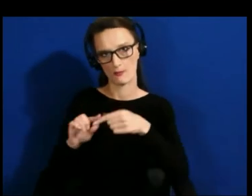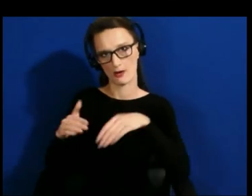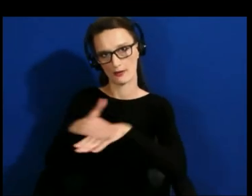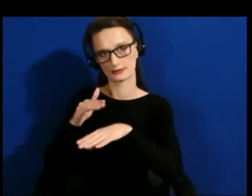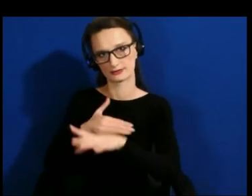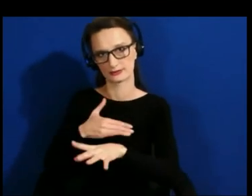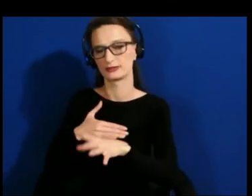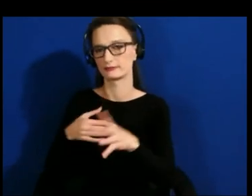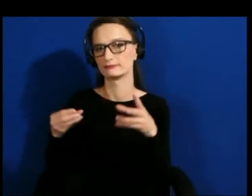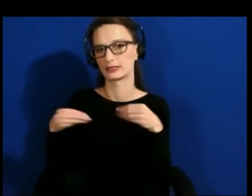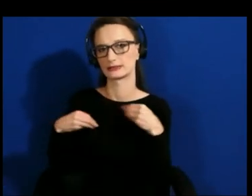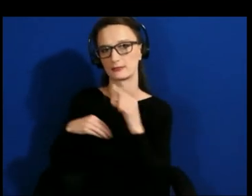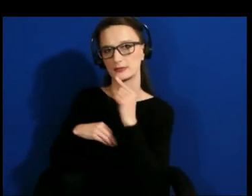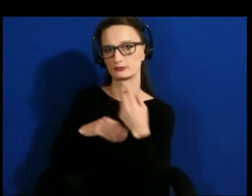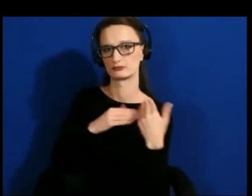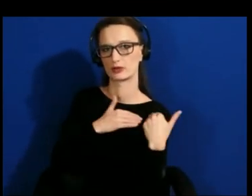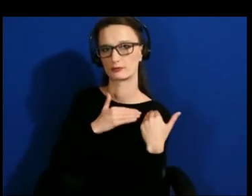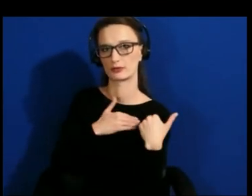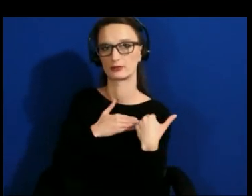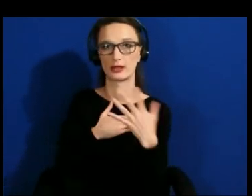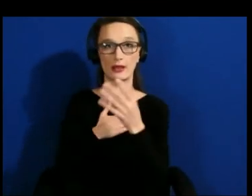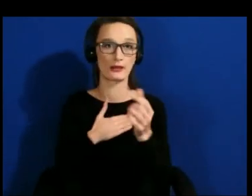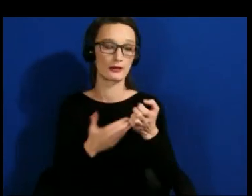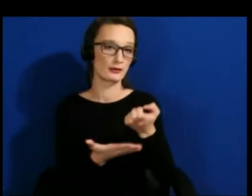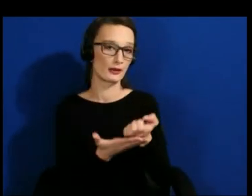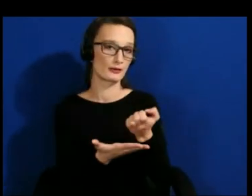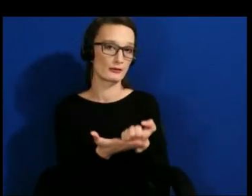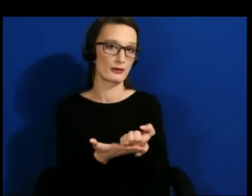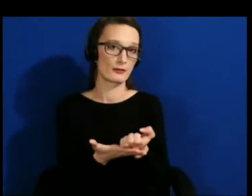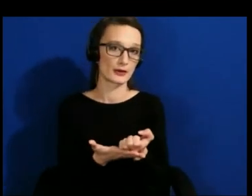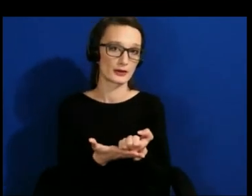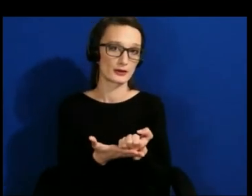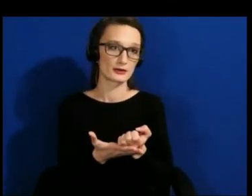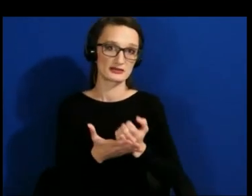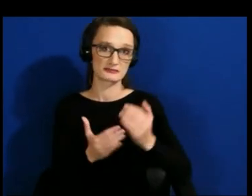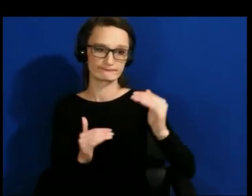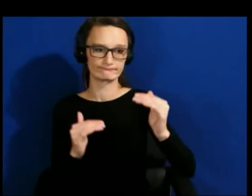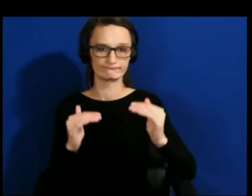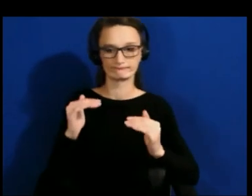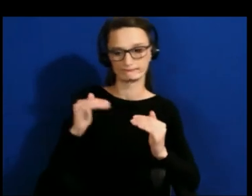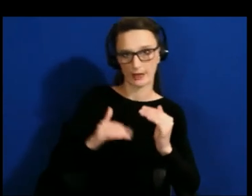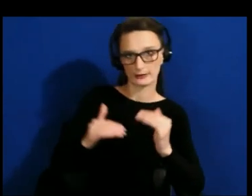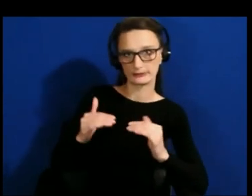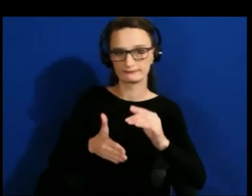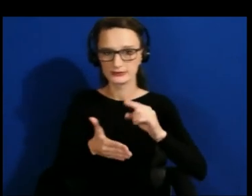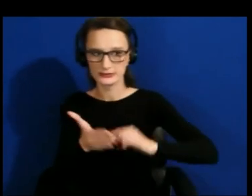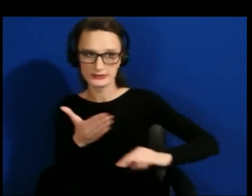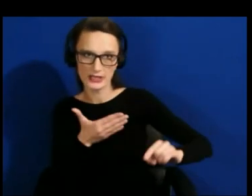And the economic checks and balances that are associated with that. It's not just individuals